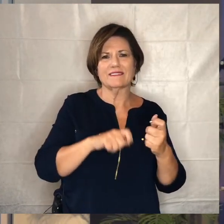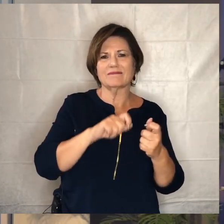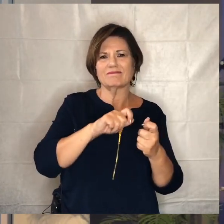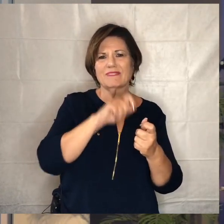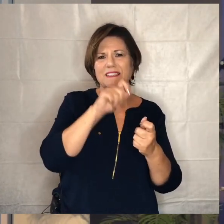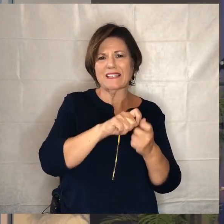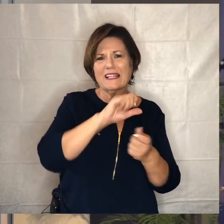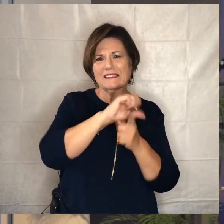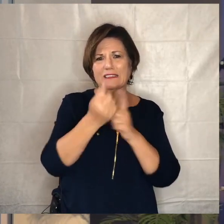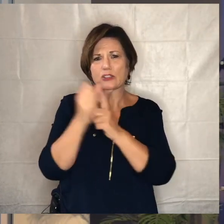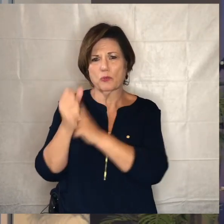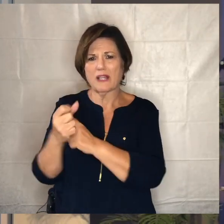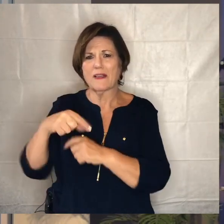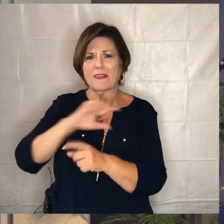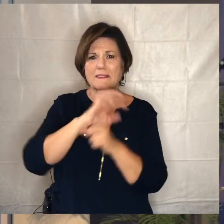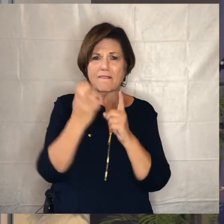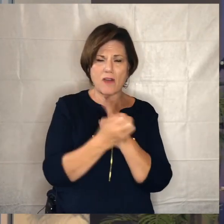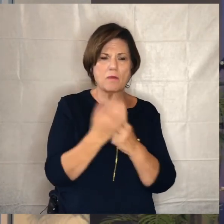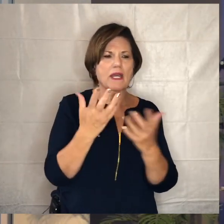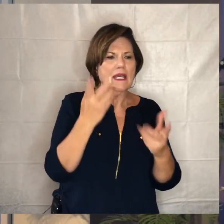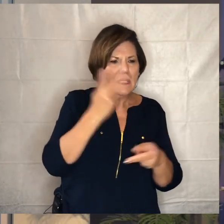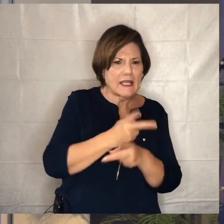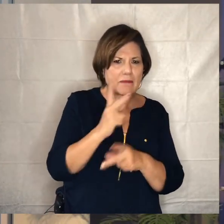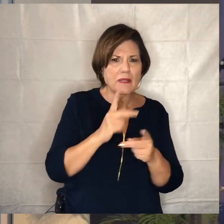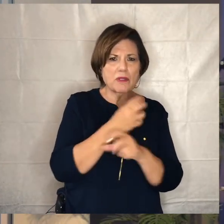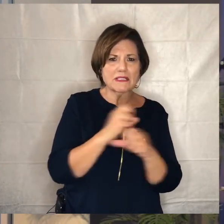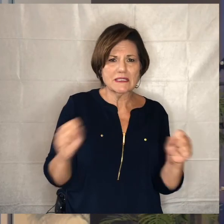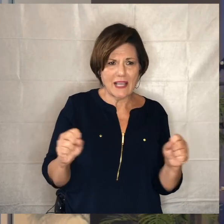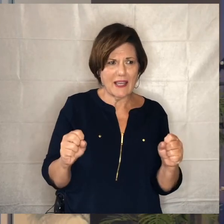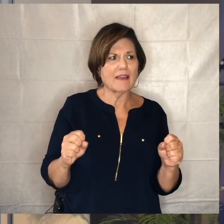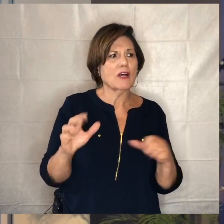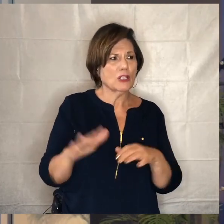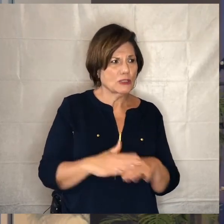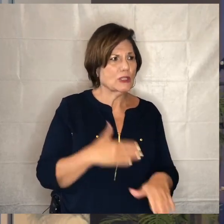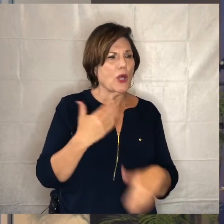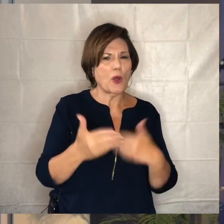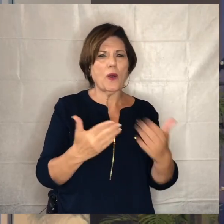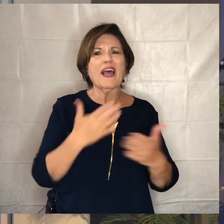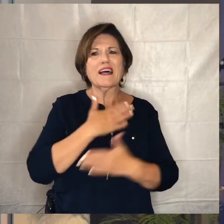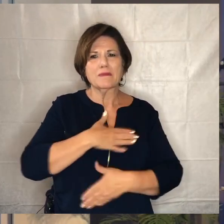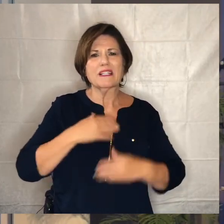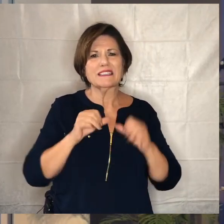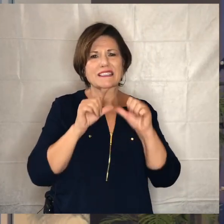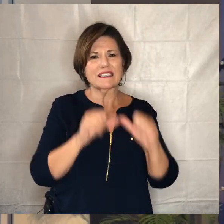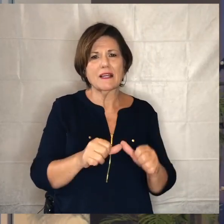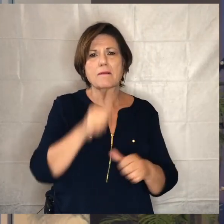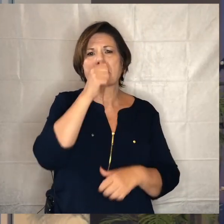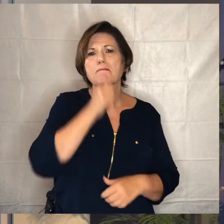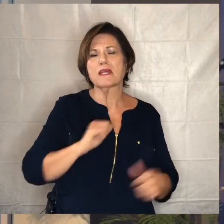environment where we want to keep people safe and we want to do that sort of slowly so please continue to be patient with us